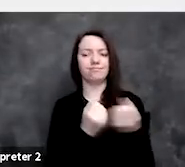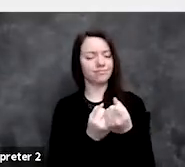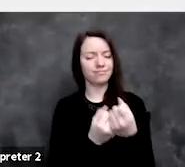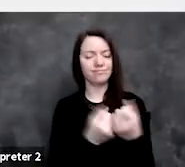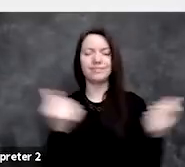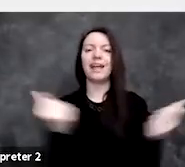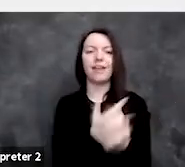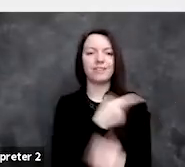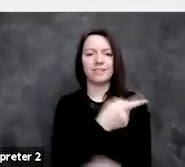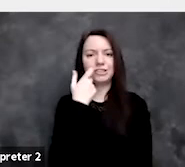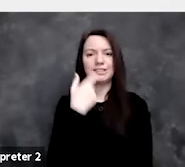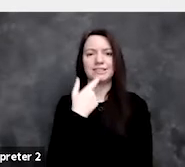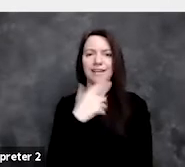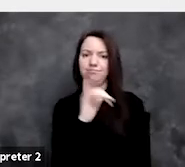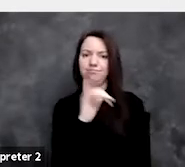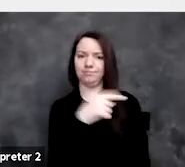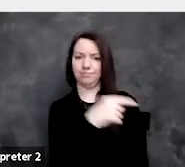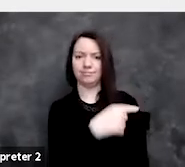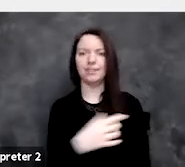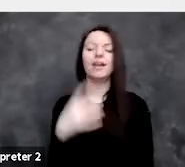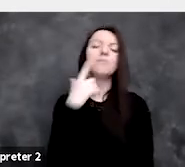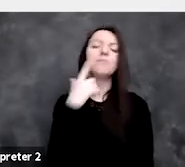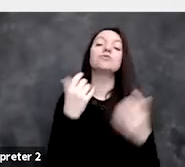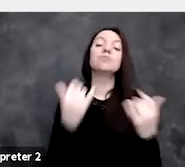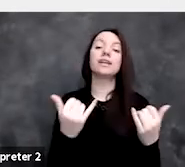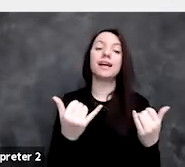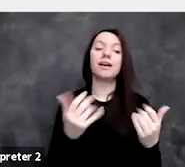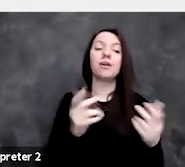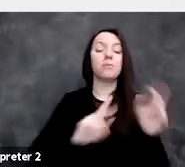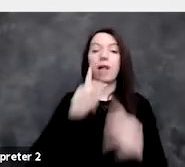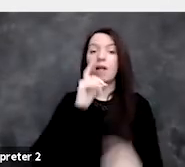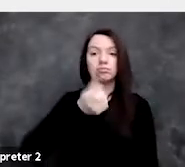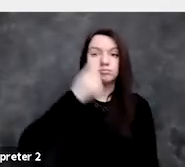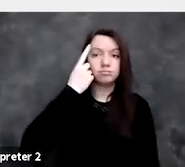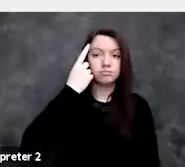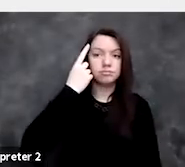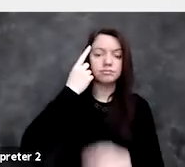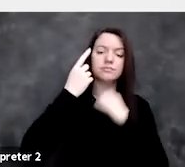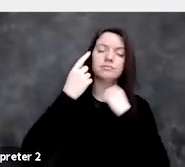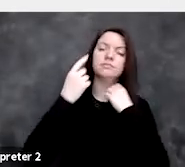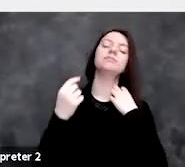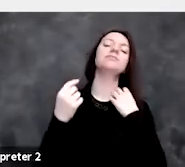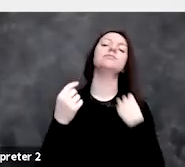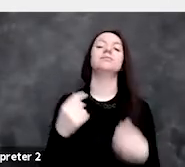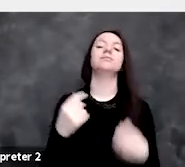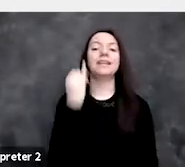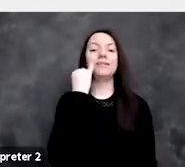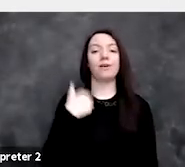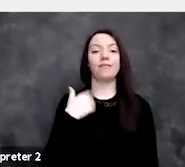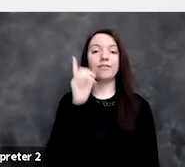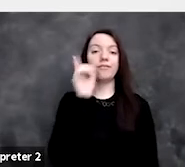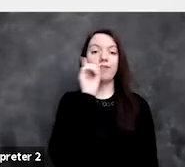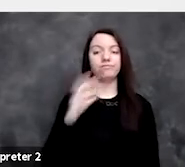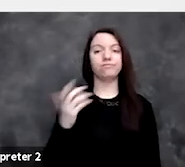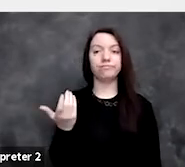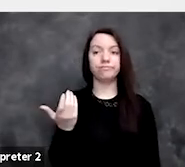because even now what people don't realize is merely by carrying a phone through a shopping mall,